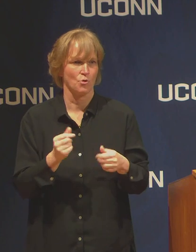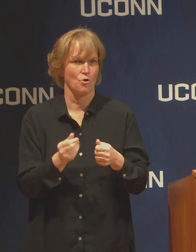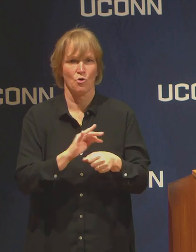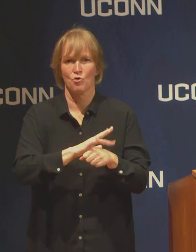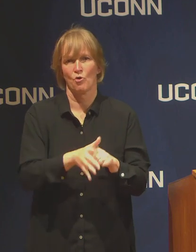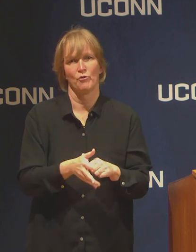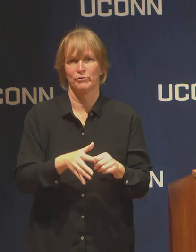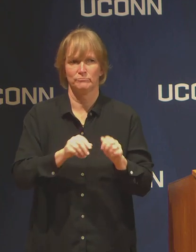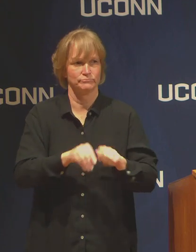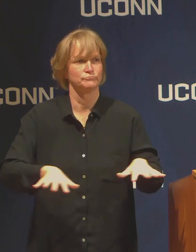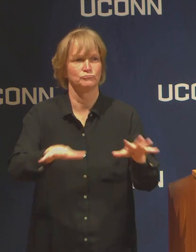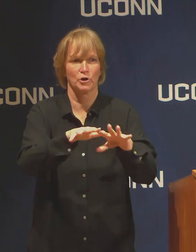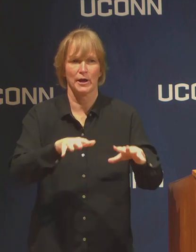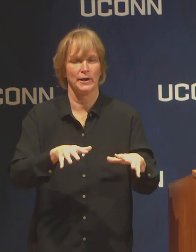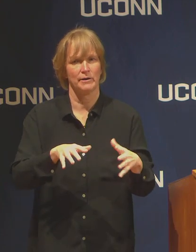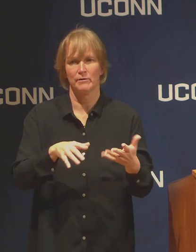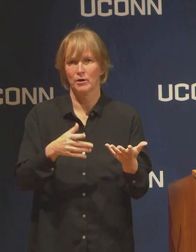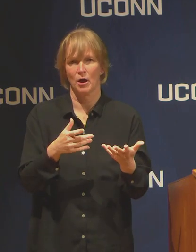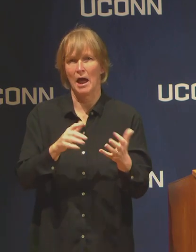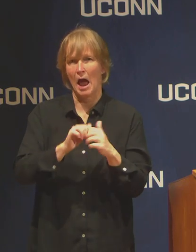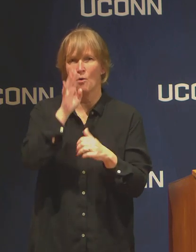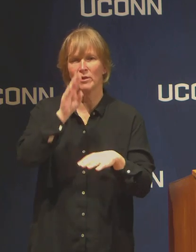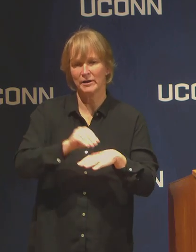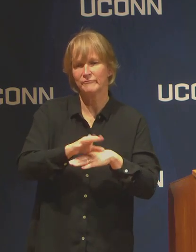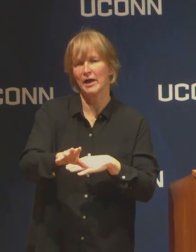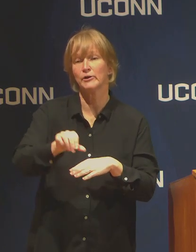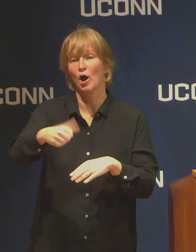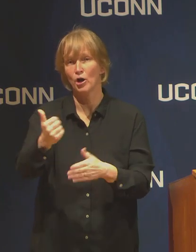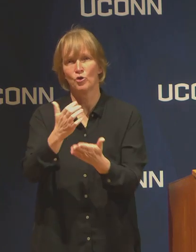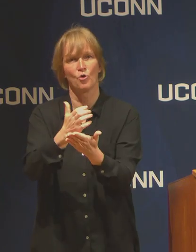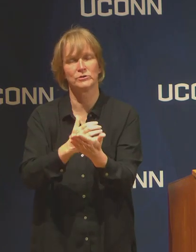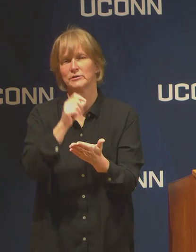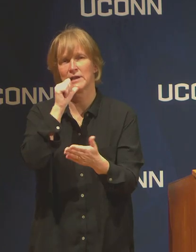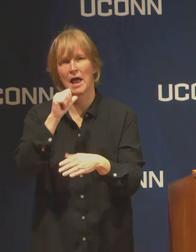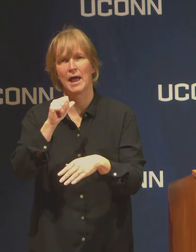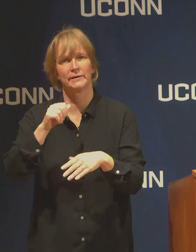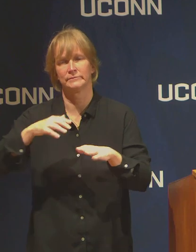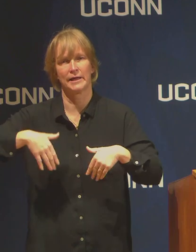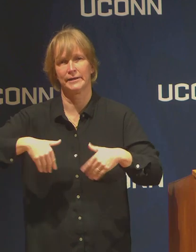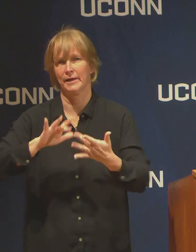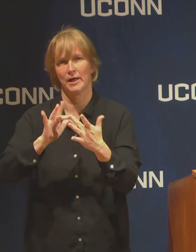yet themselves online courses, and whether we'll move to virtual for those as well.